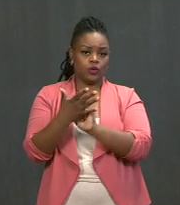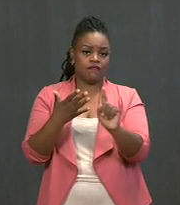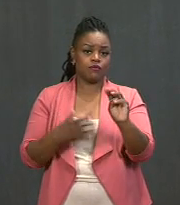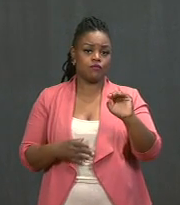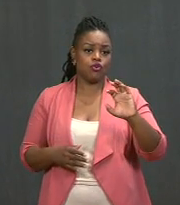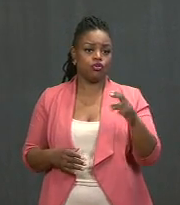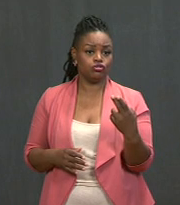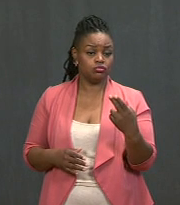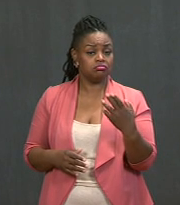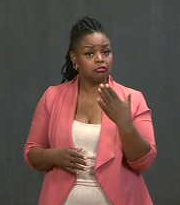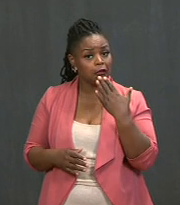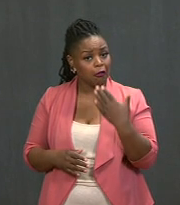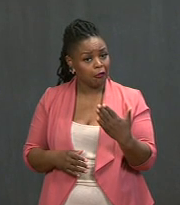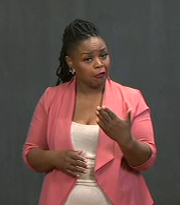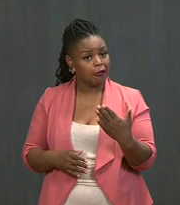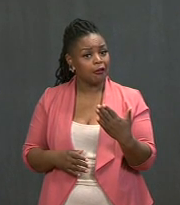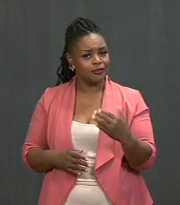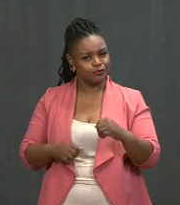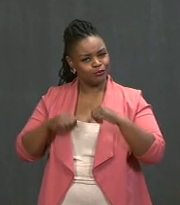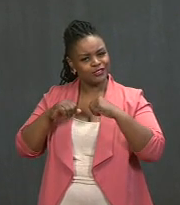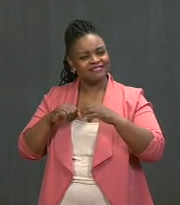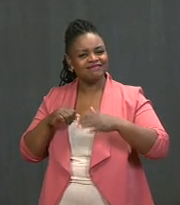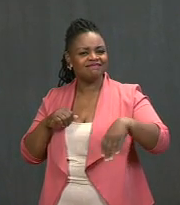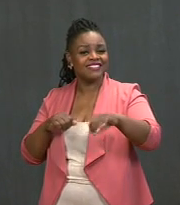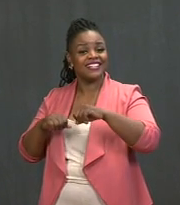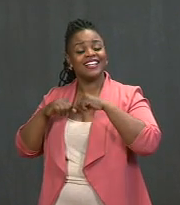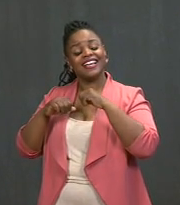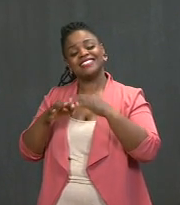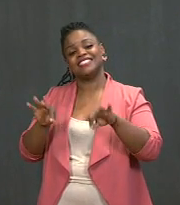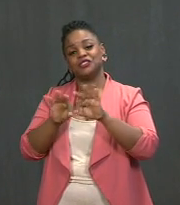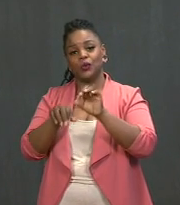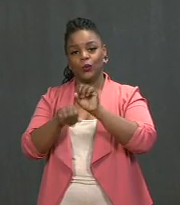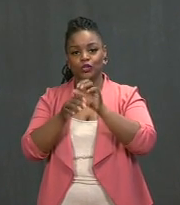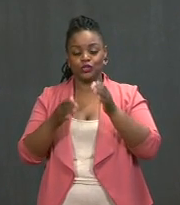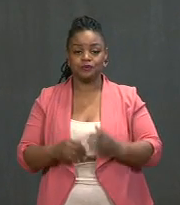our essential workers. And because our vaccine program is in overdrive,